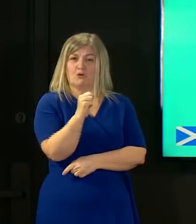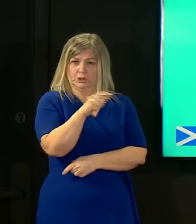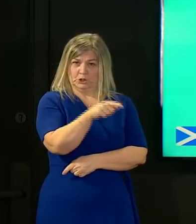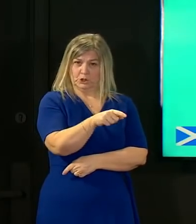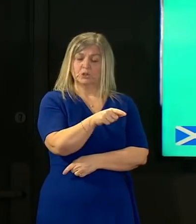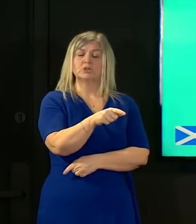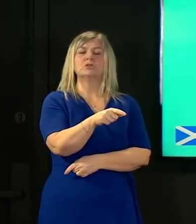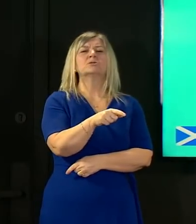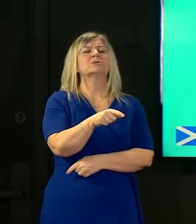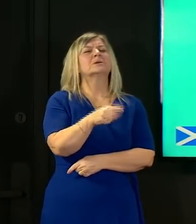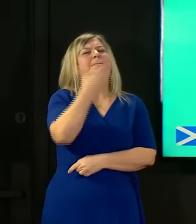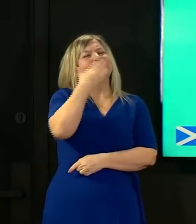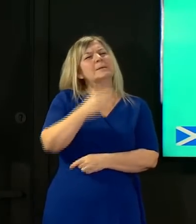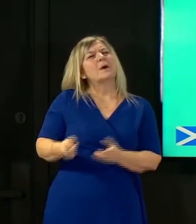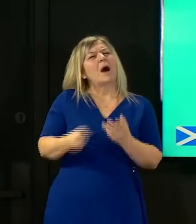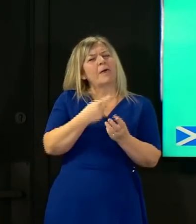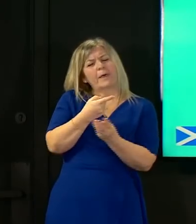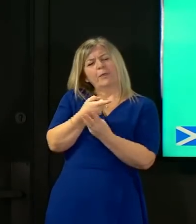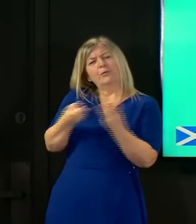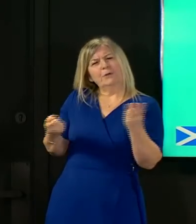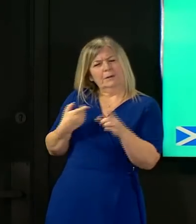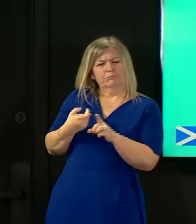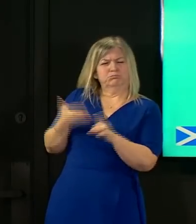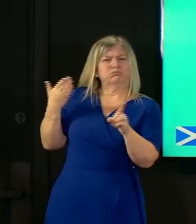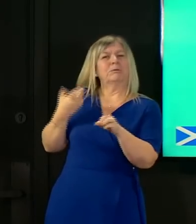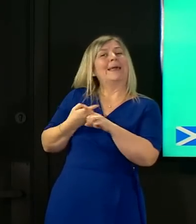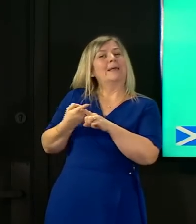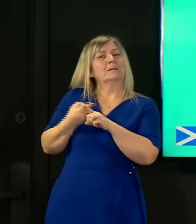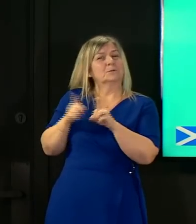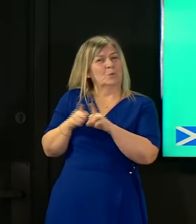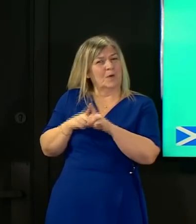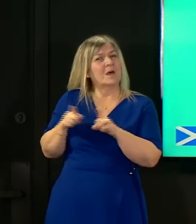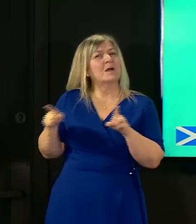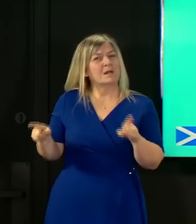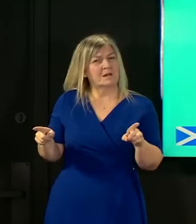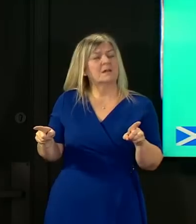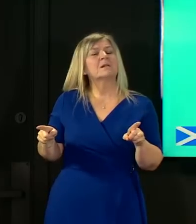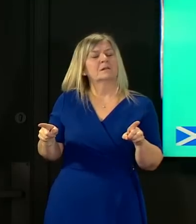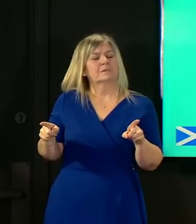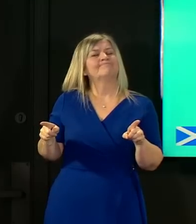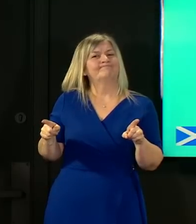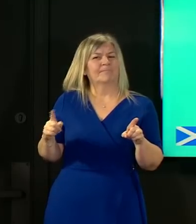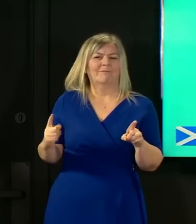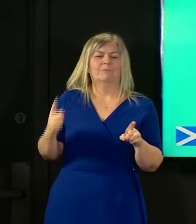three unrelated cases identified in england are the first involving the p1 variant in the uk